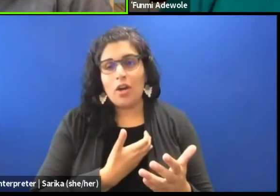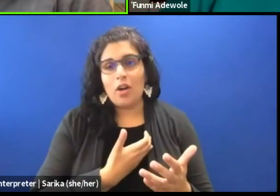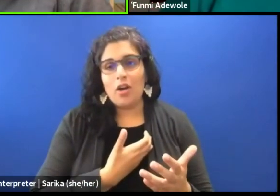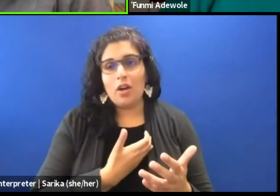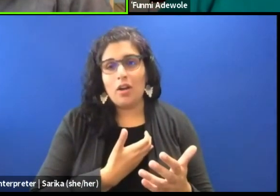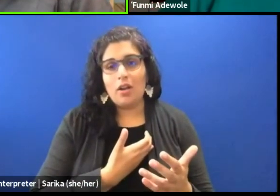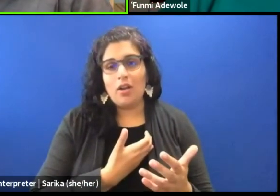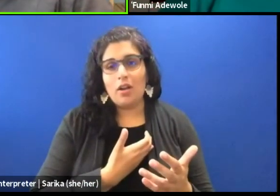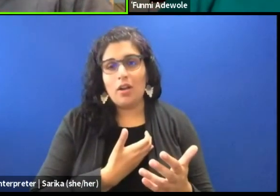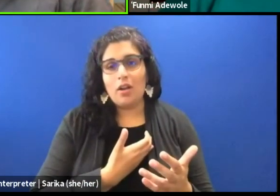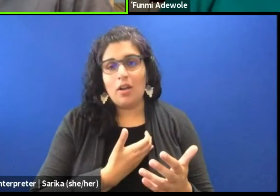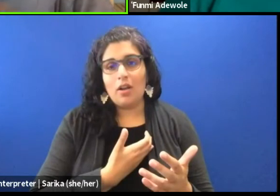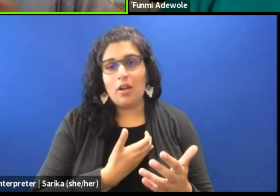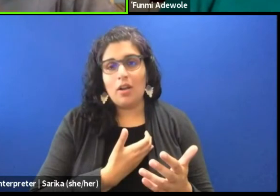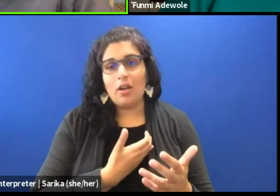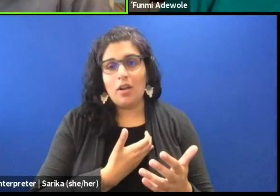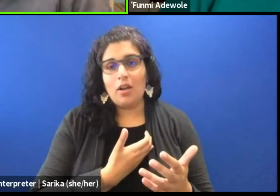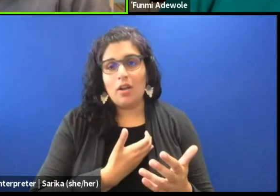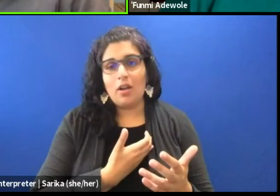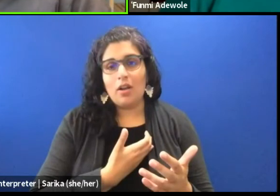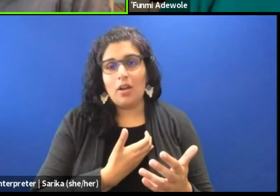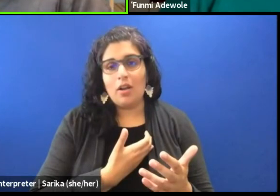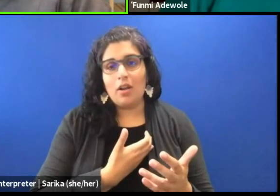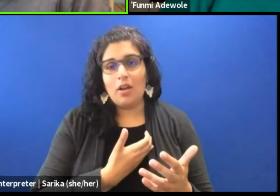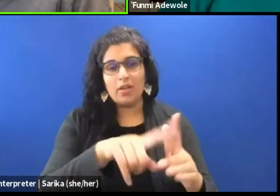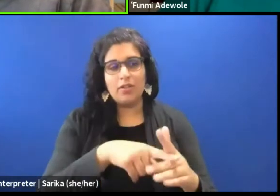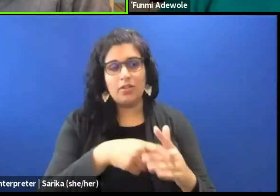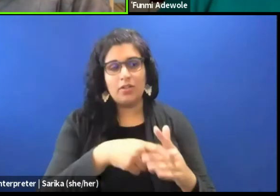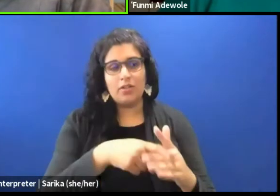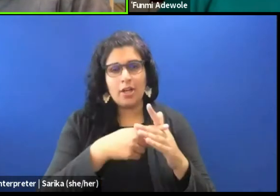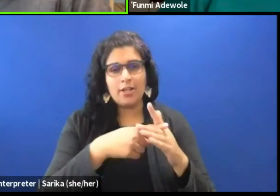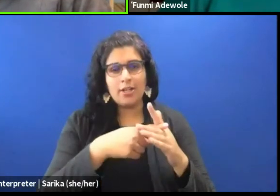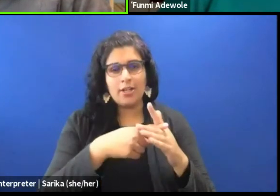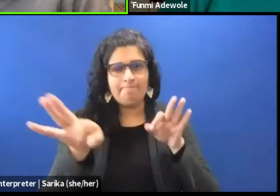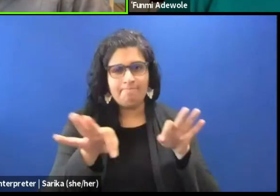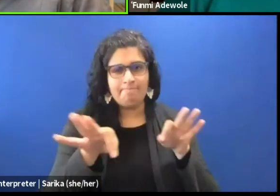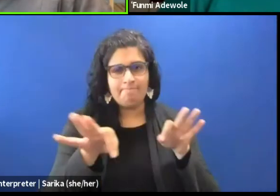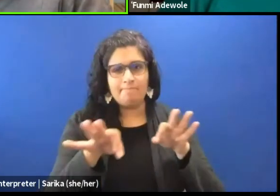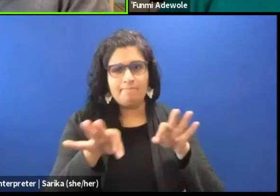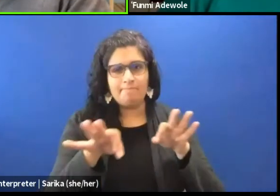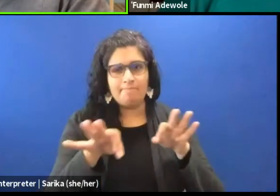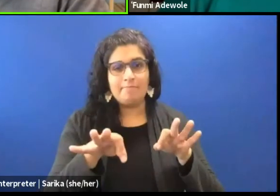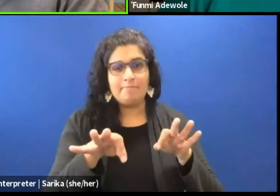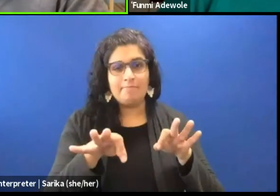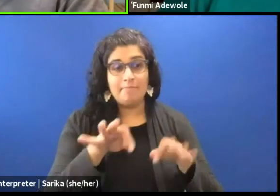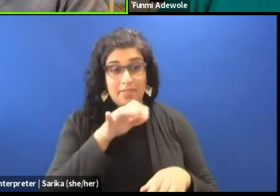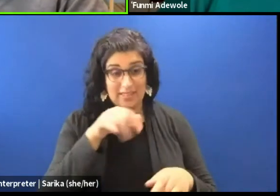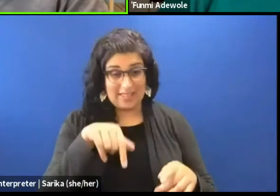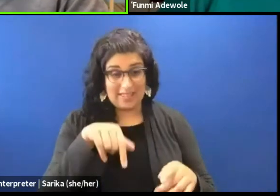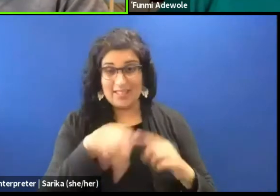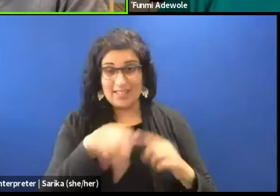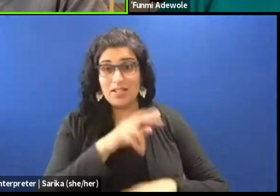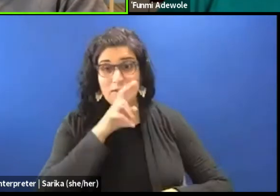of our rule is to start articulating these realities so that we can first